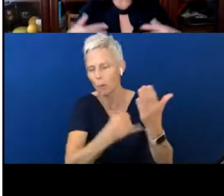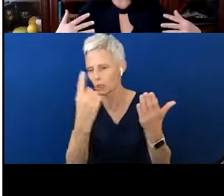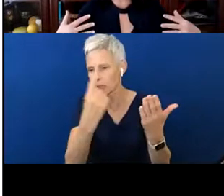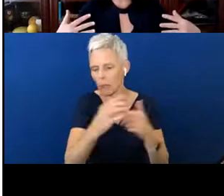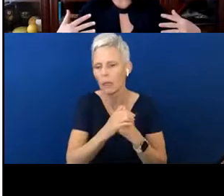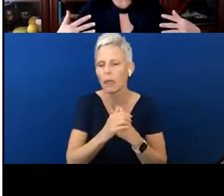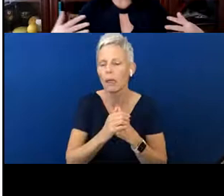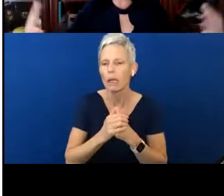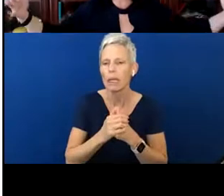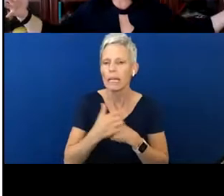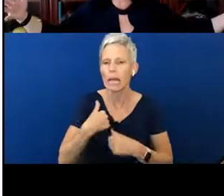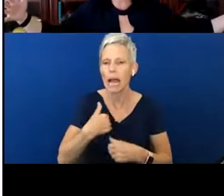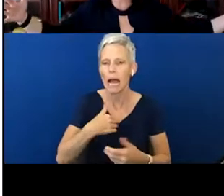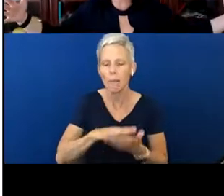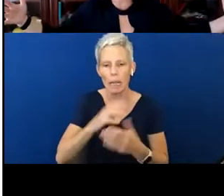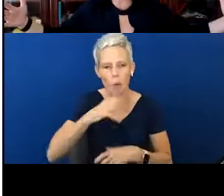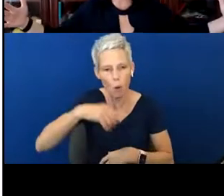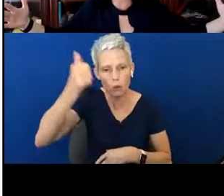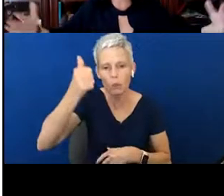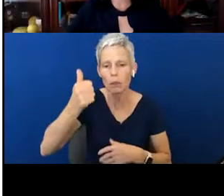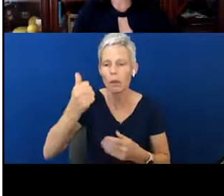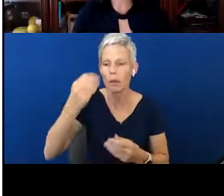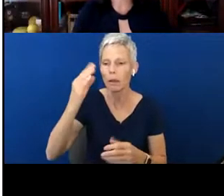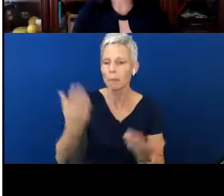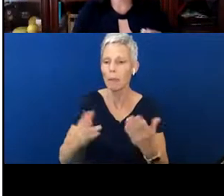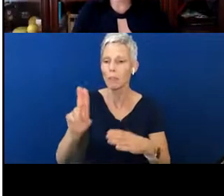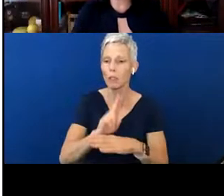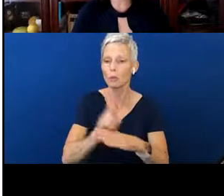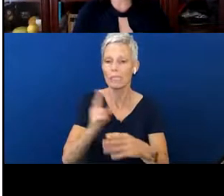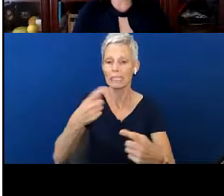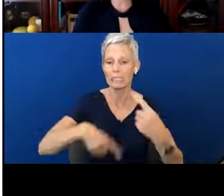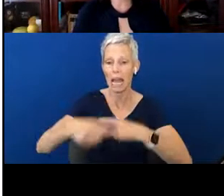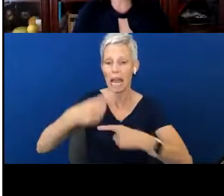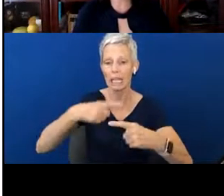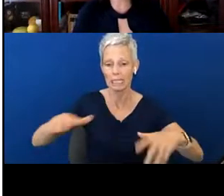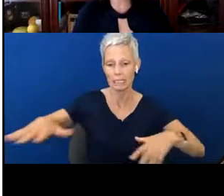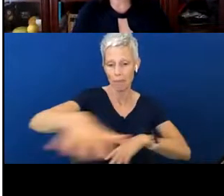might be utilizing a larger signing space. So, thinking about different ways that we can